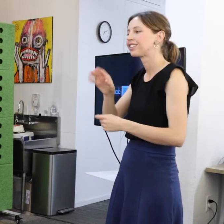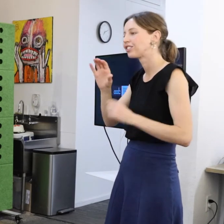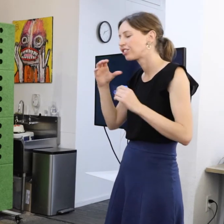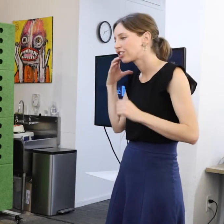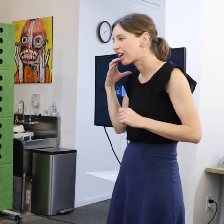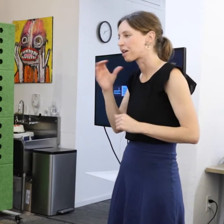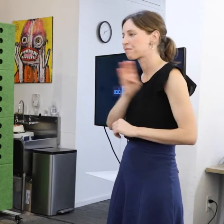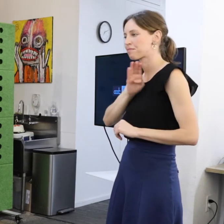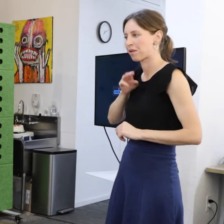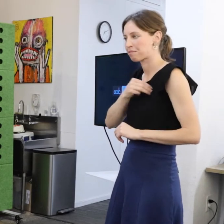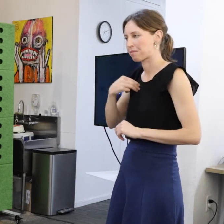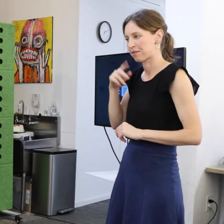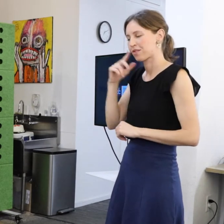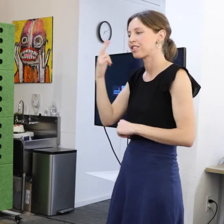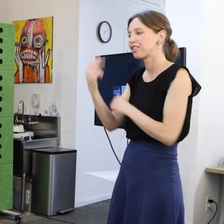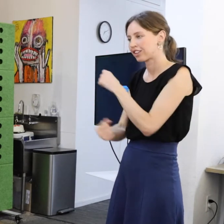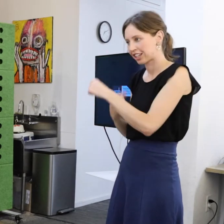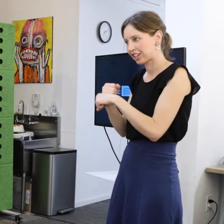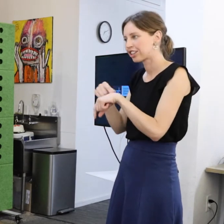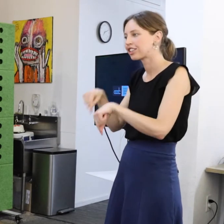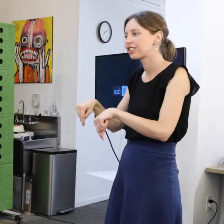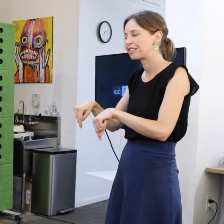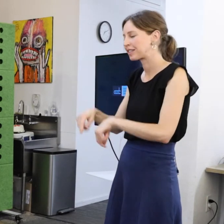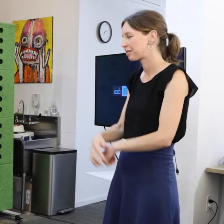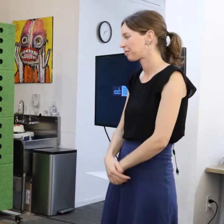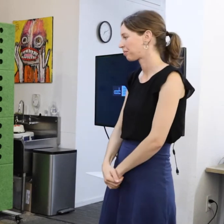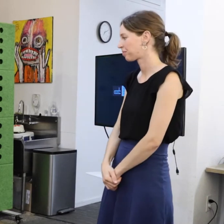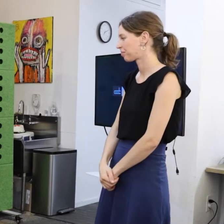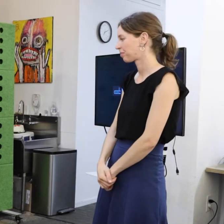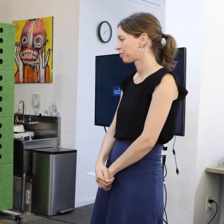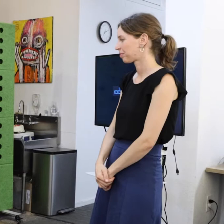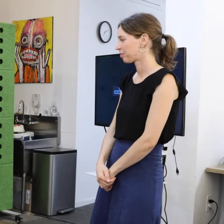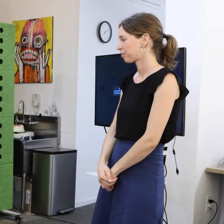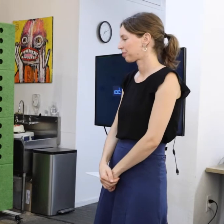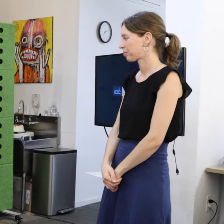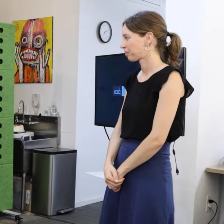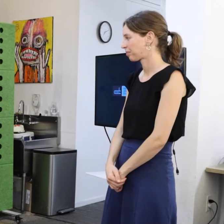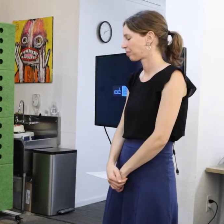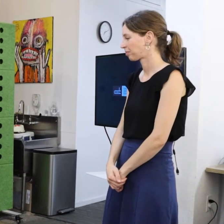gallery for three years.